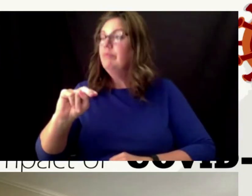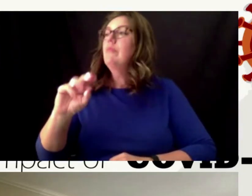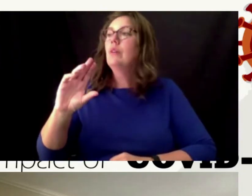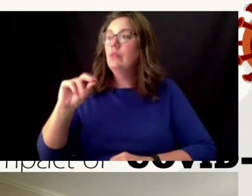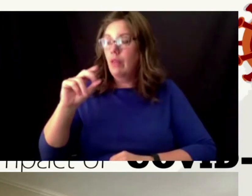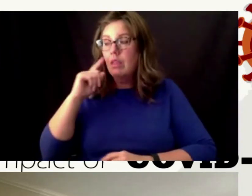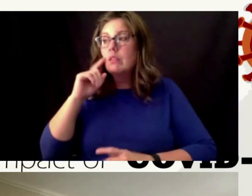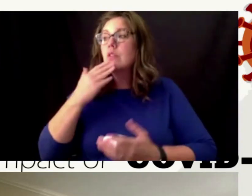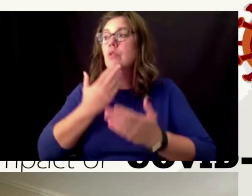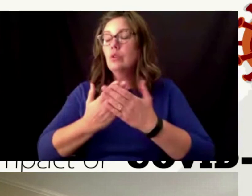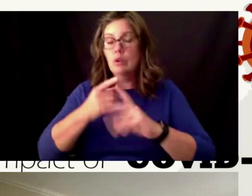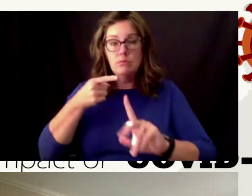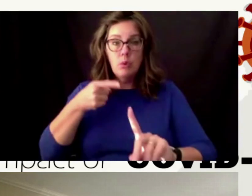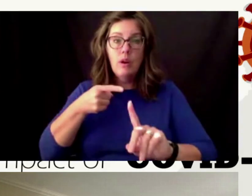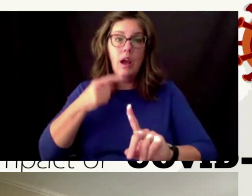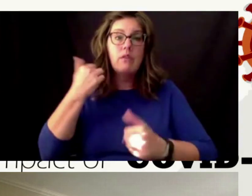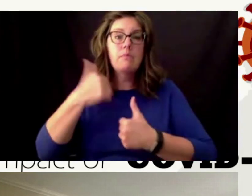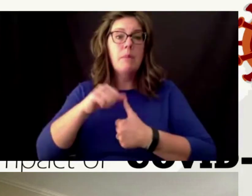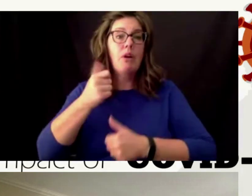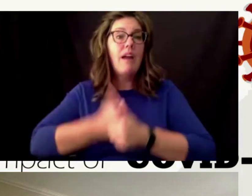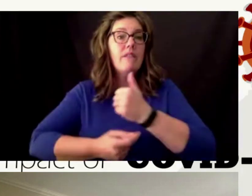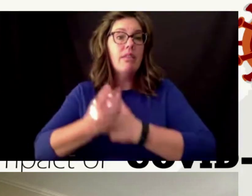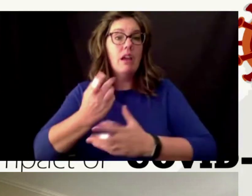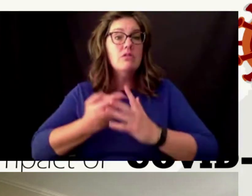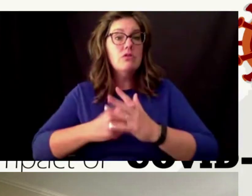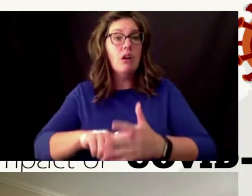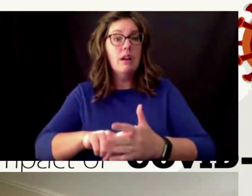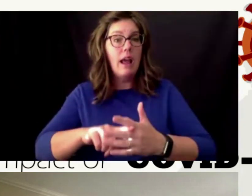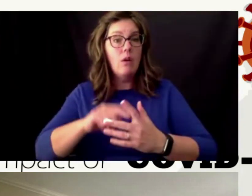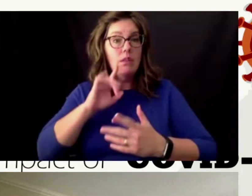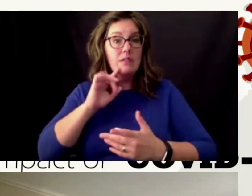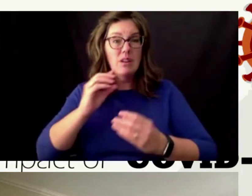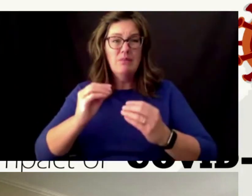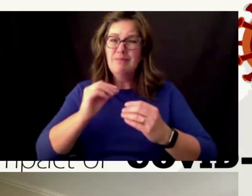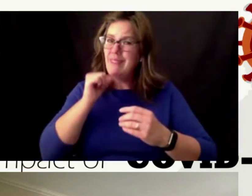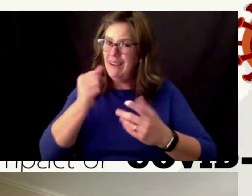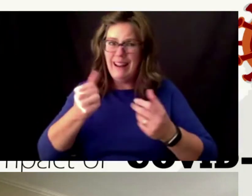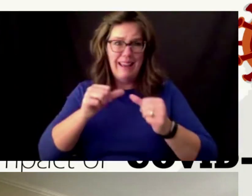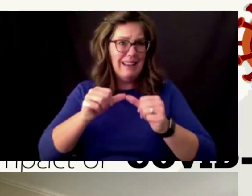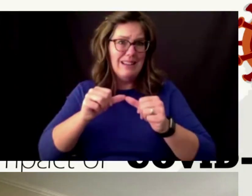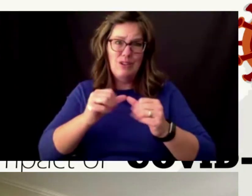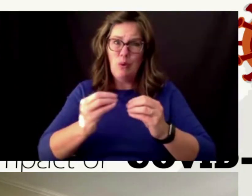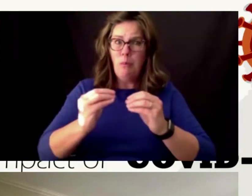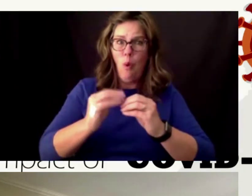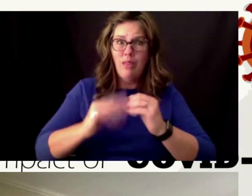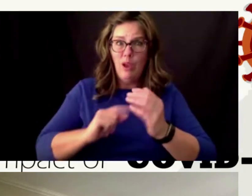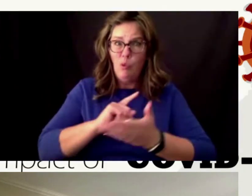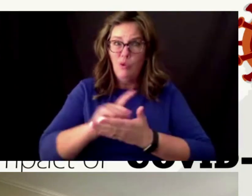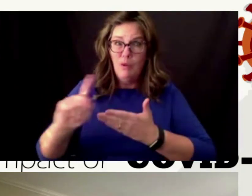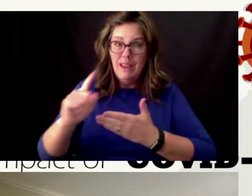everything started i was like there's no way this will be longer than a week and then i was like i hope you're going for my birthday because my birthday's in april i was like